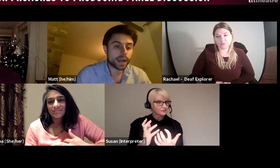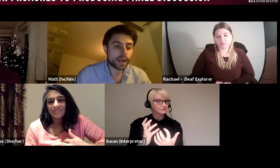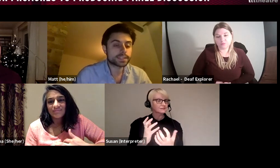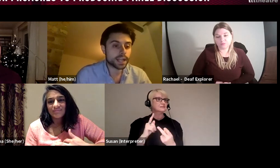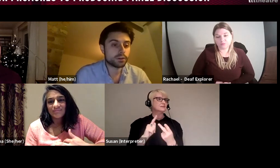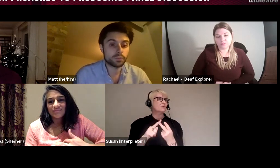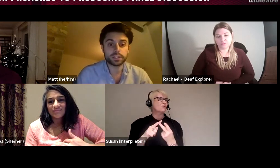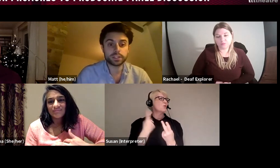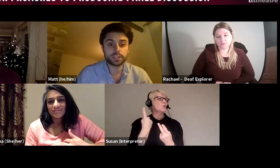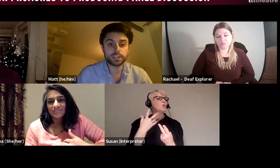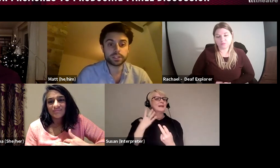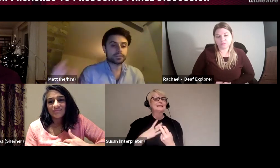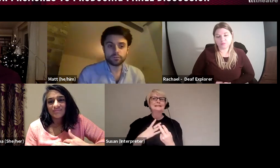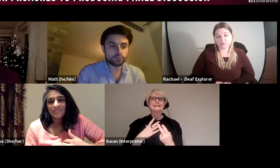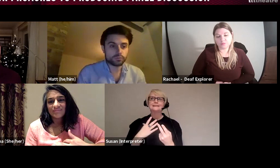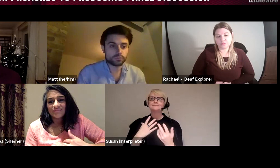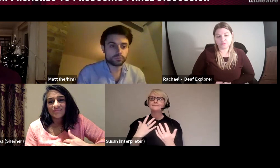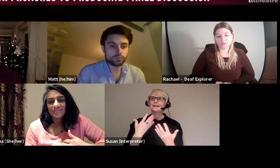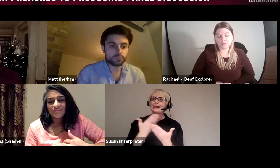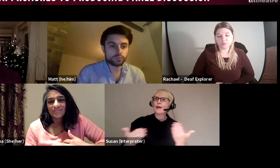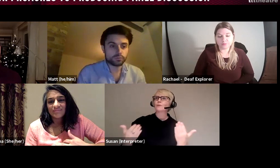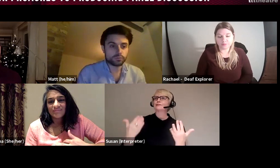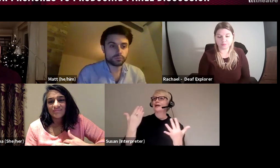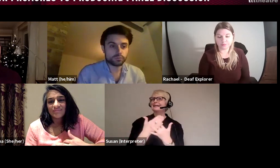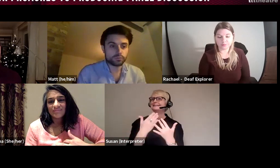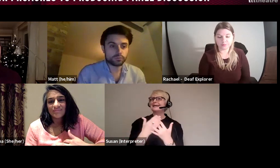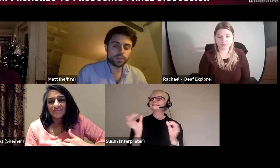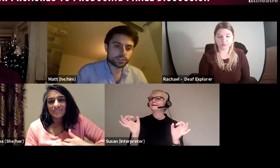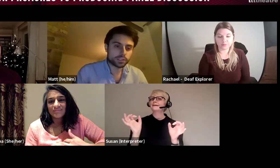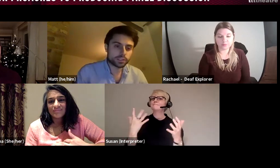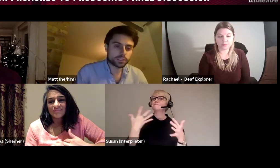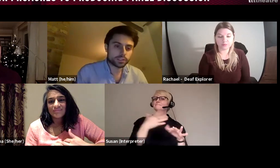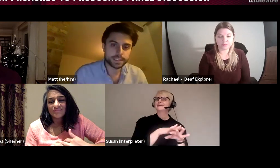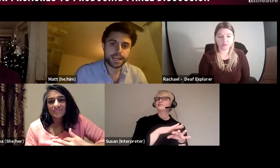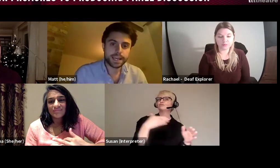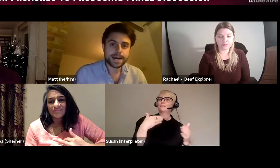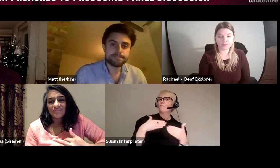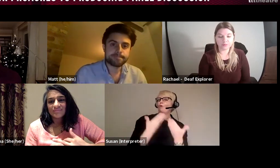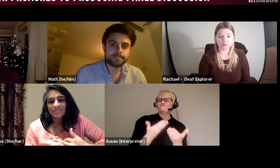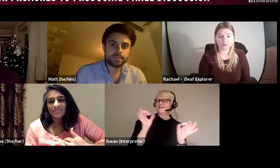access language which has not already been part of mainstream Theatre for the last 100 years, then